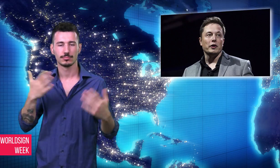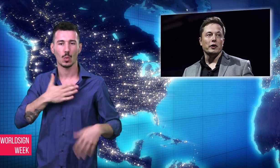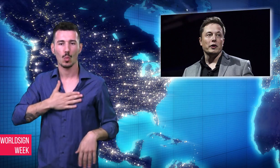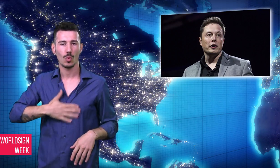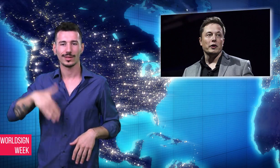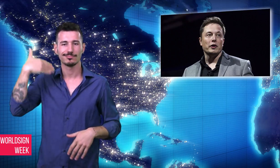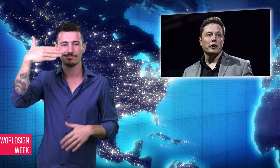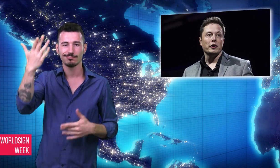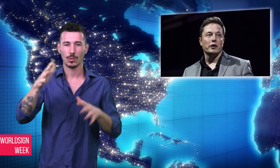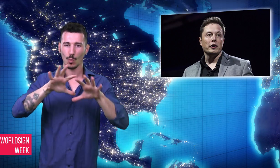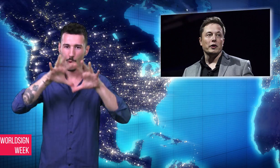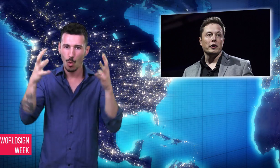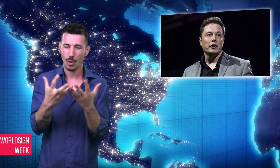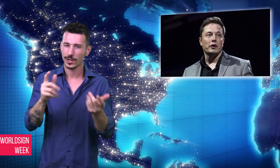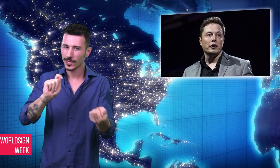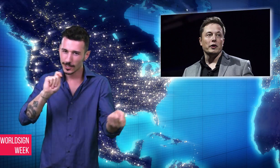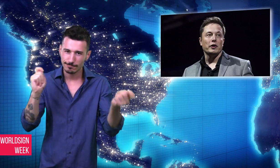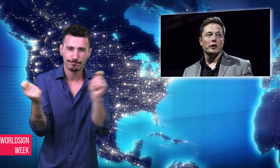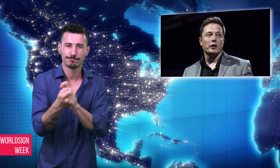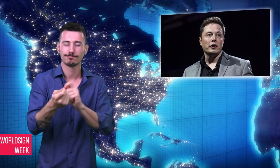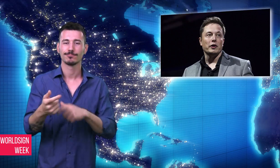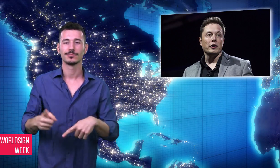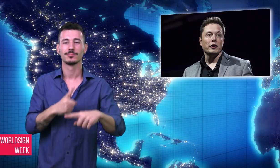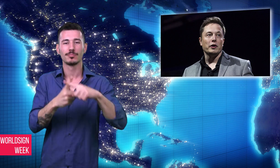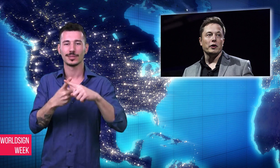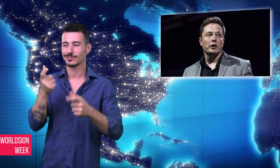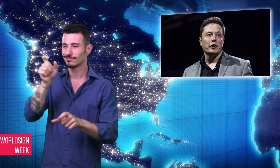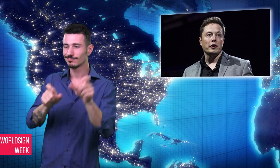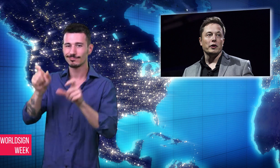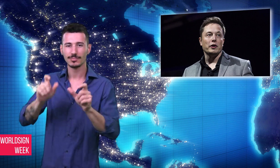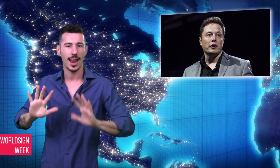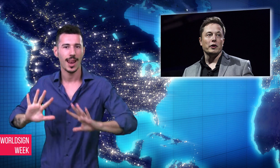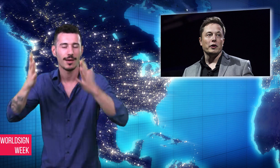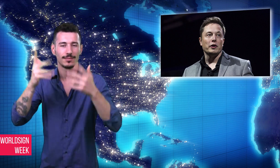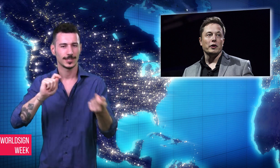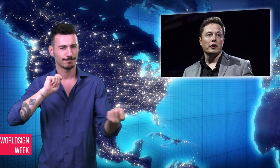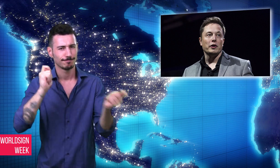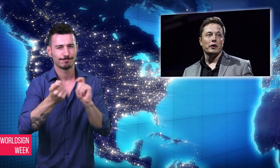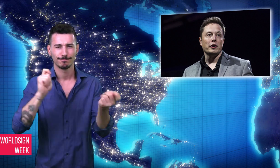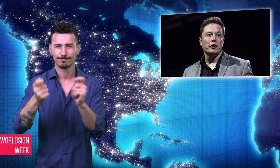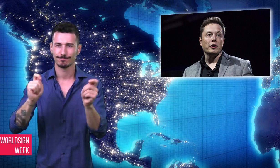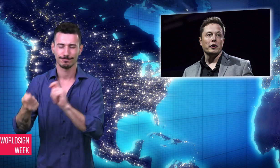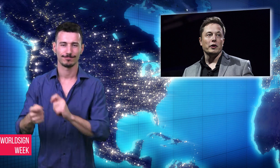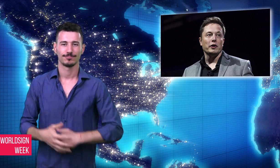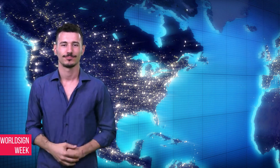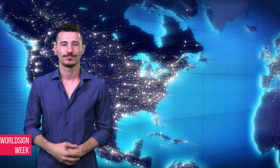world and humanity.